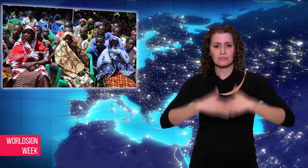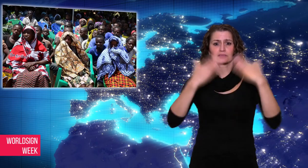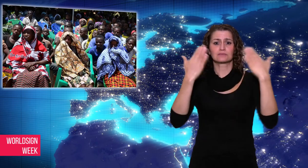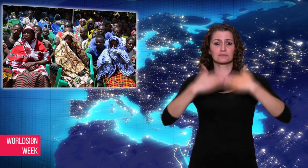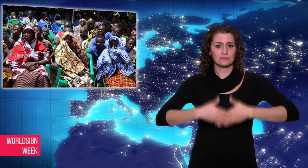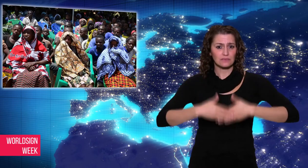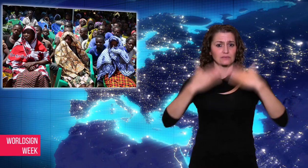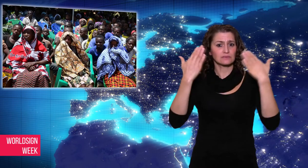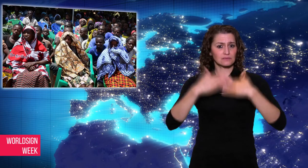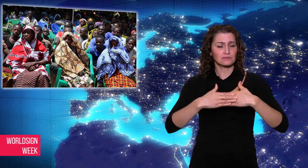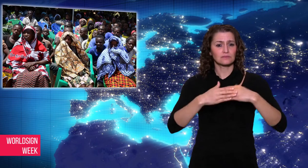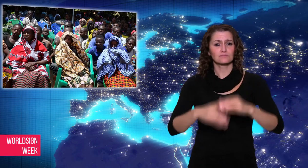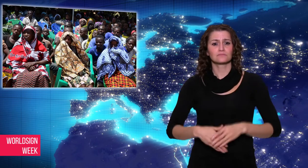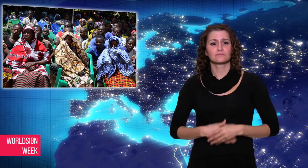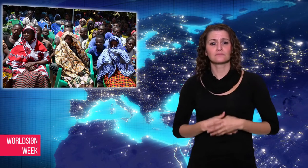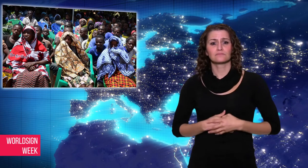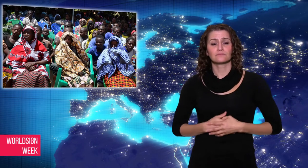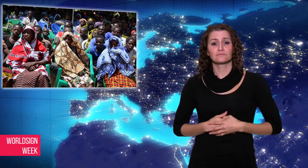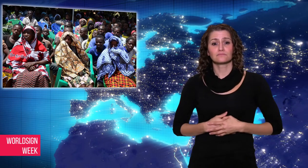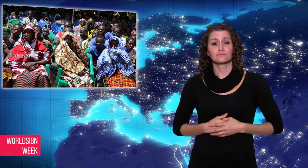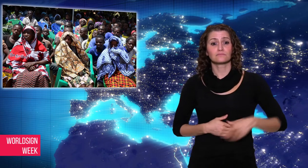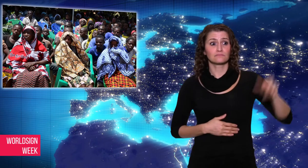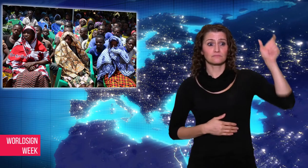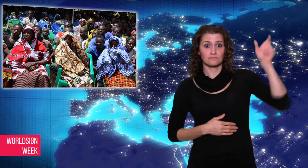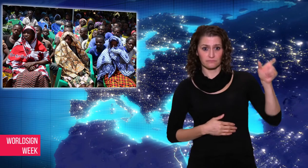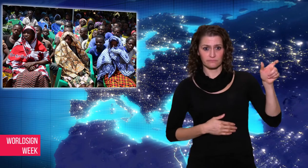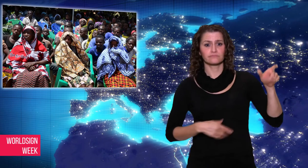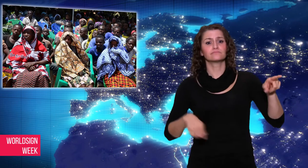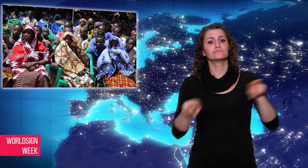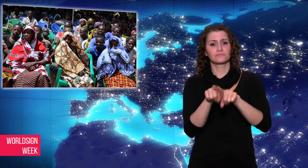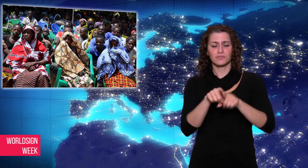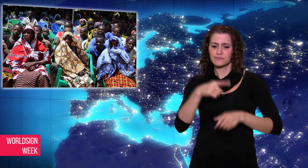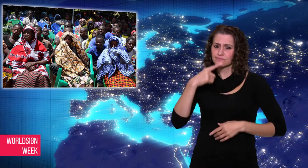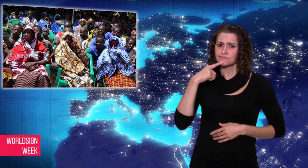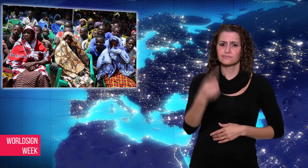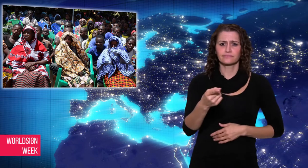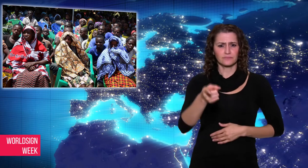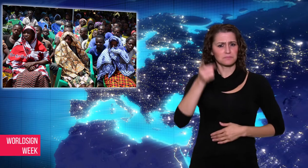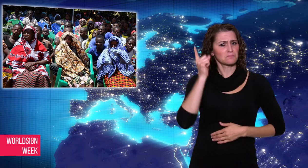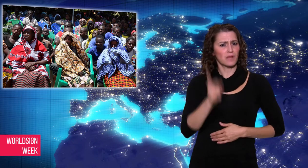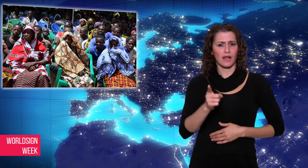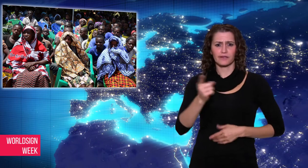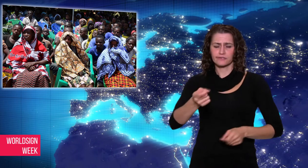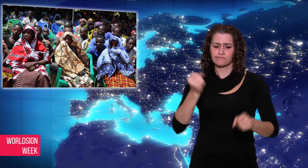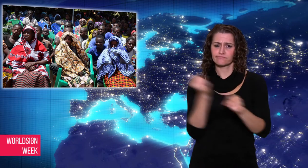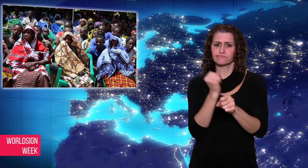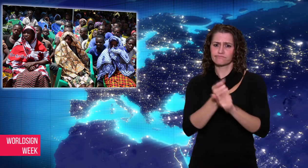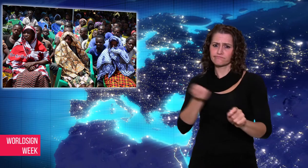ordered a new ferry to be built